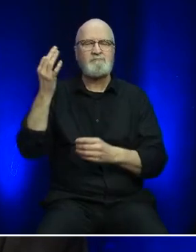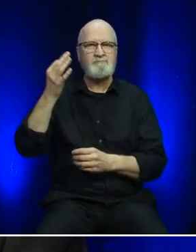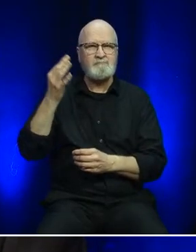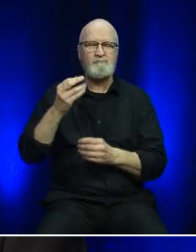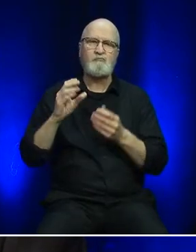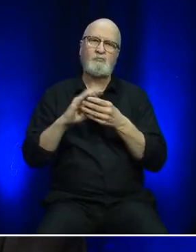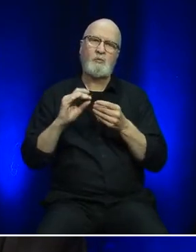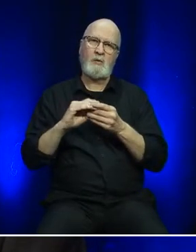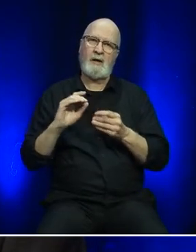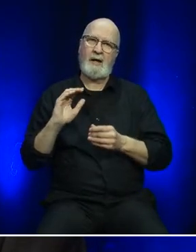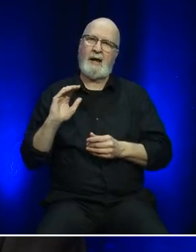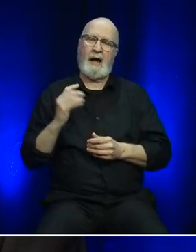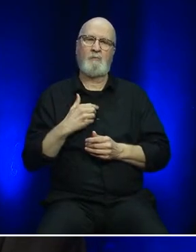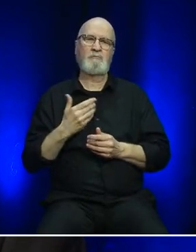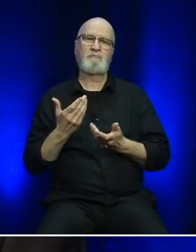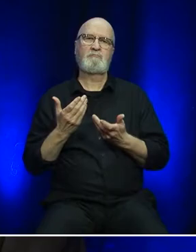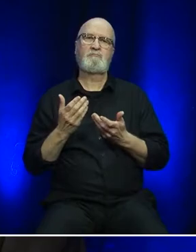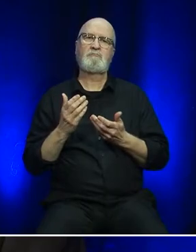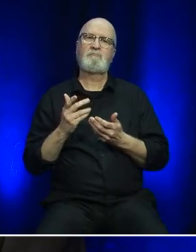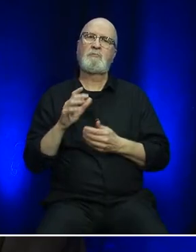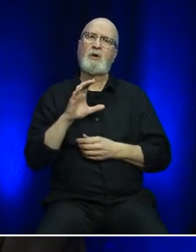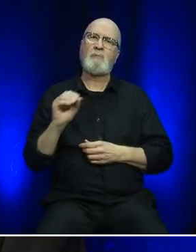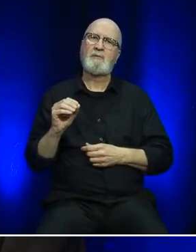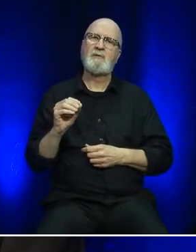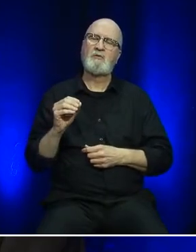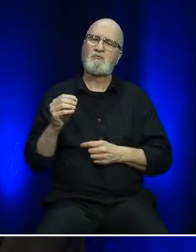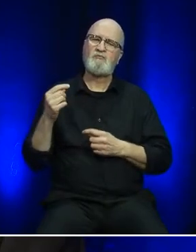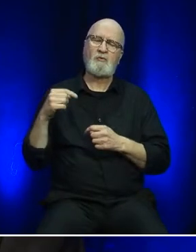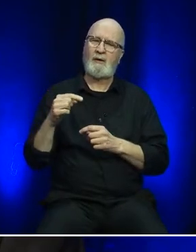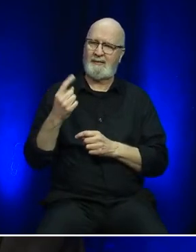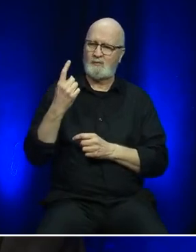some of our initiatives and achievements during the past fiscal year.